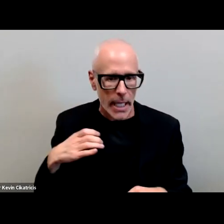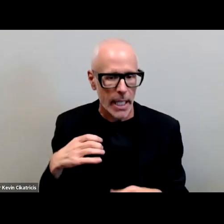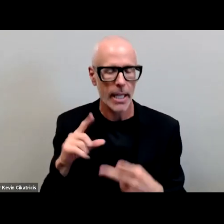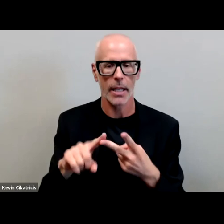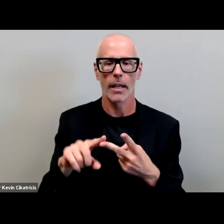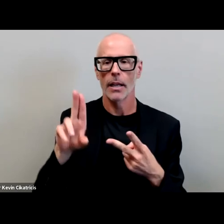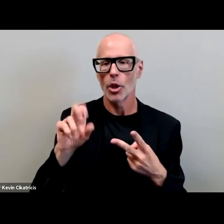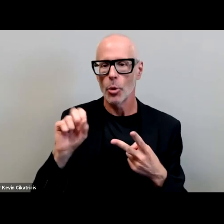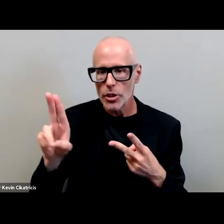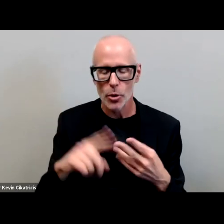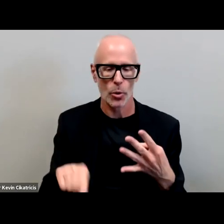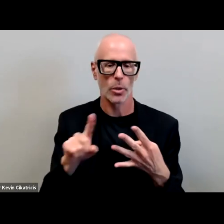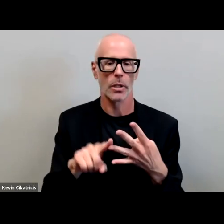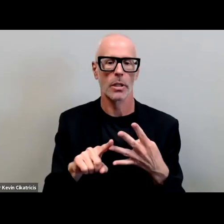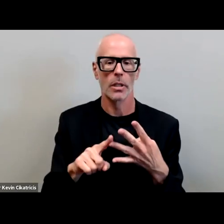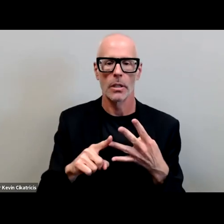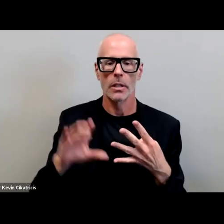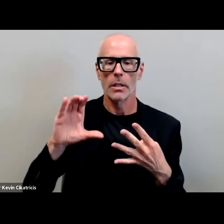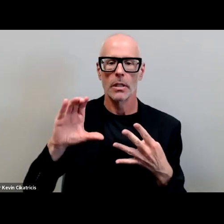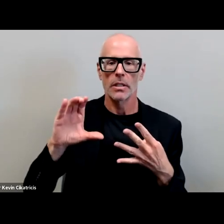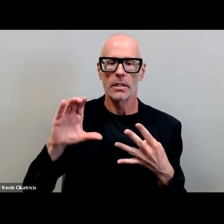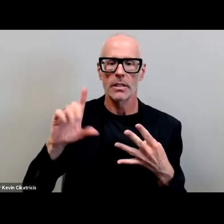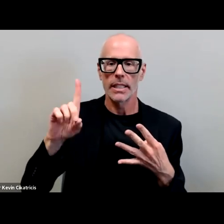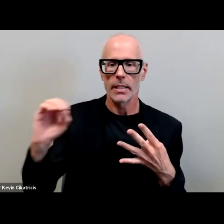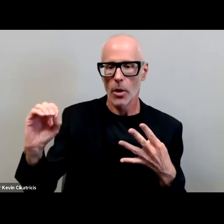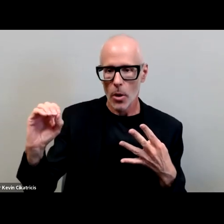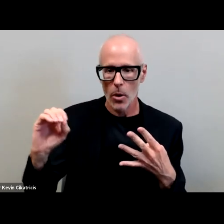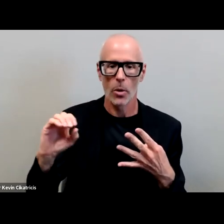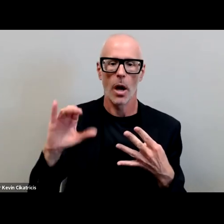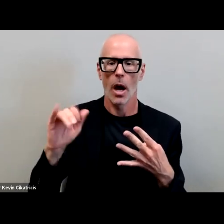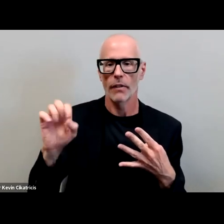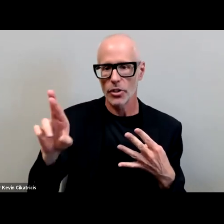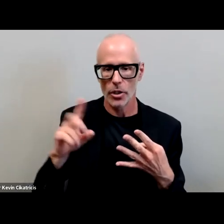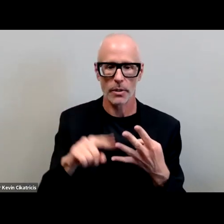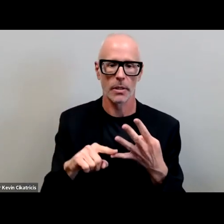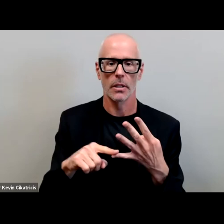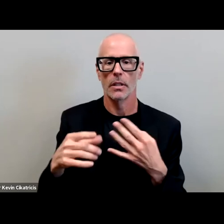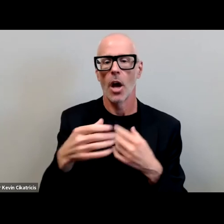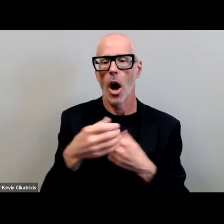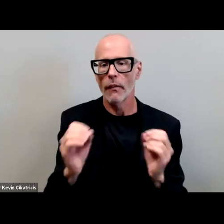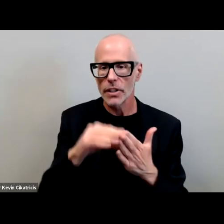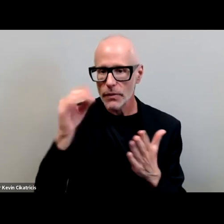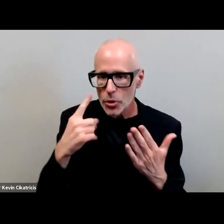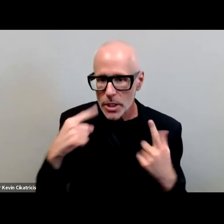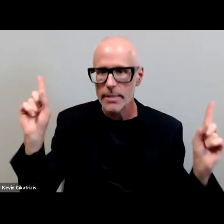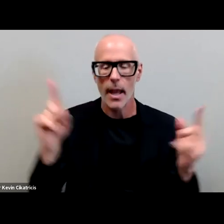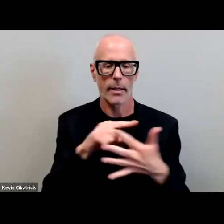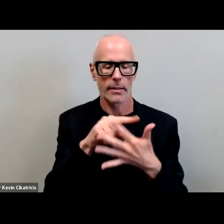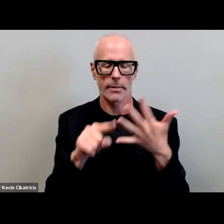student union the chief diversity officer our office of student success we must continue